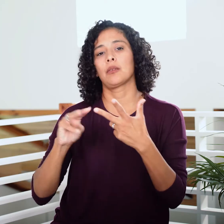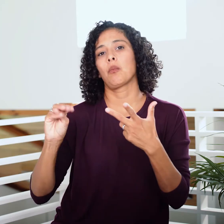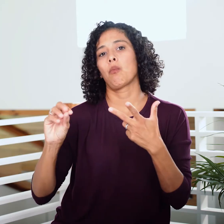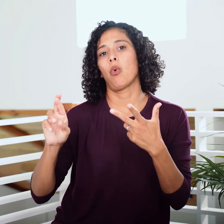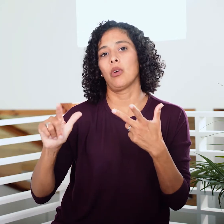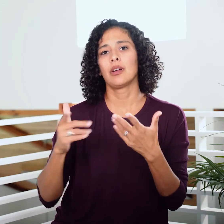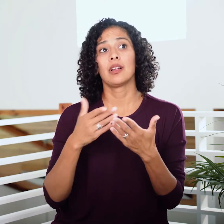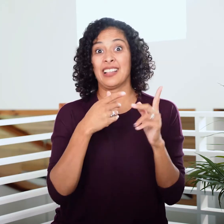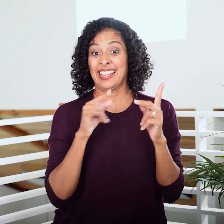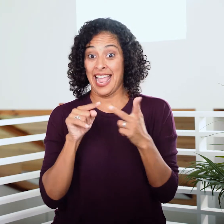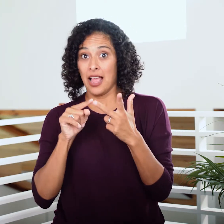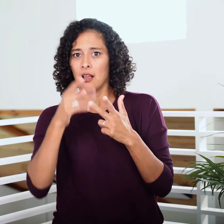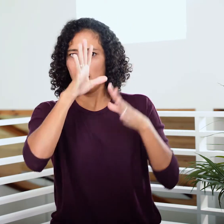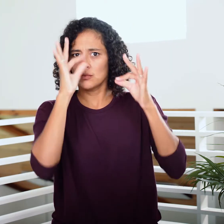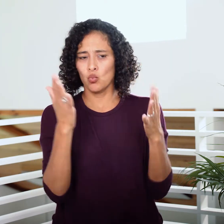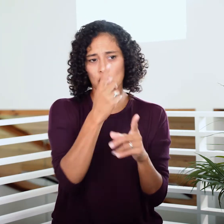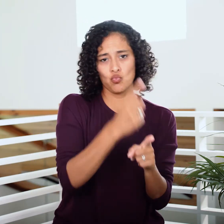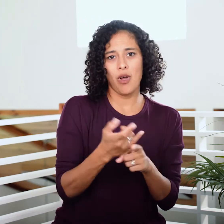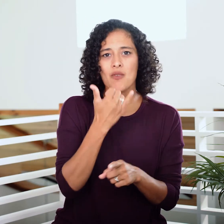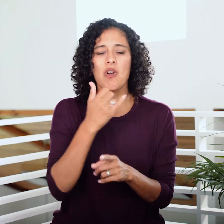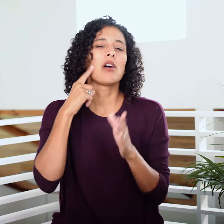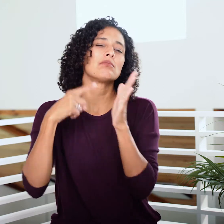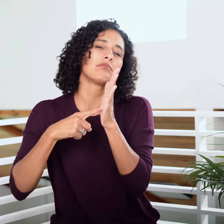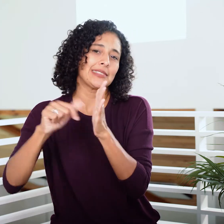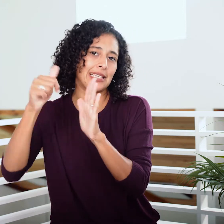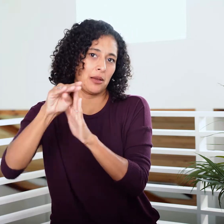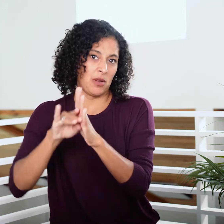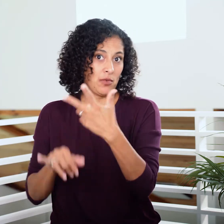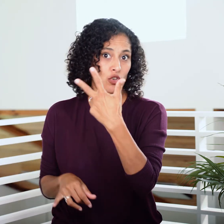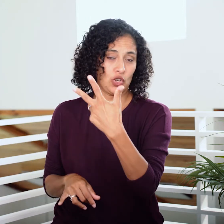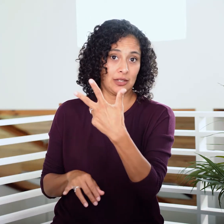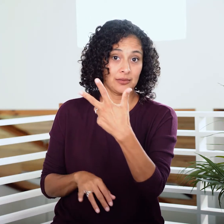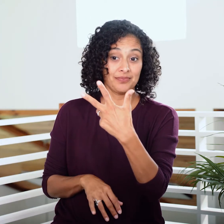and moral (things God declares right or wrong, like in the Ten Commandments).